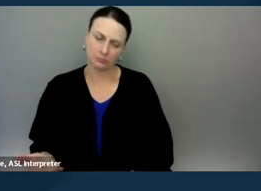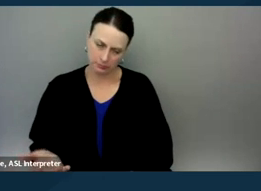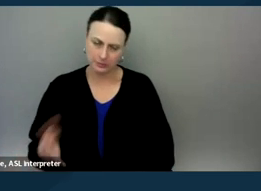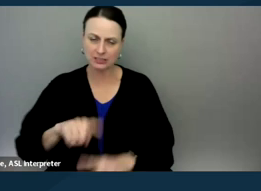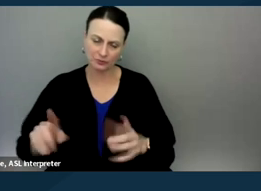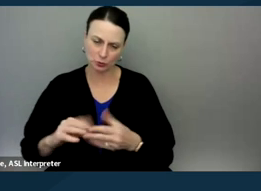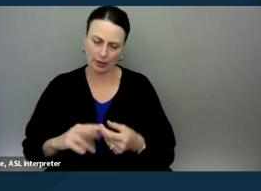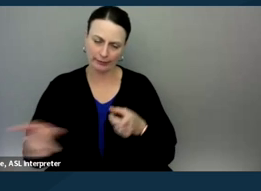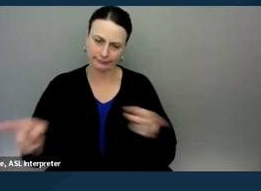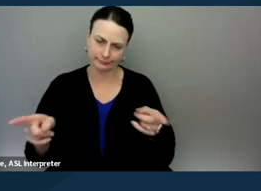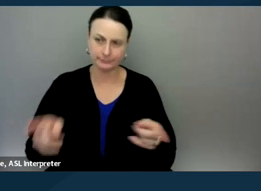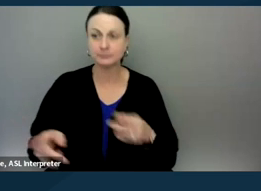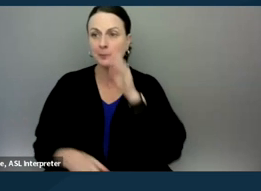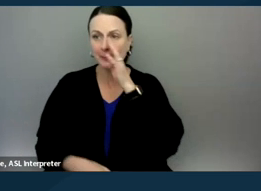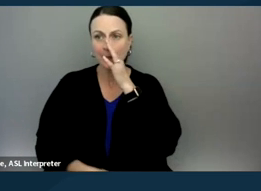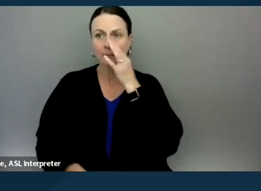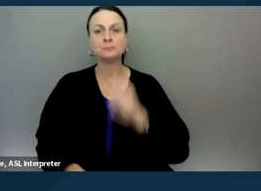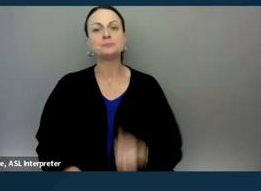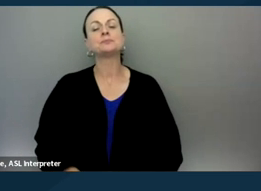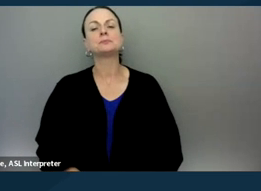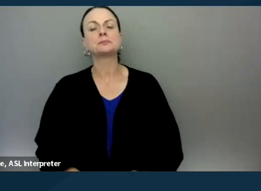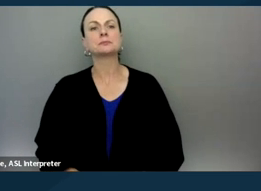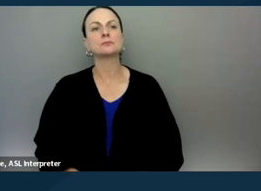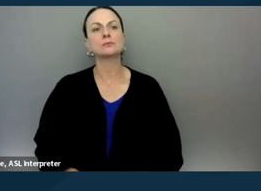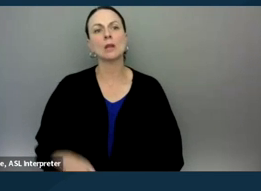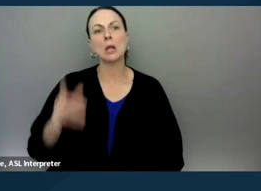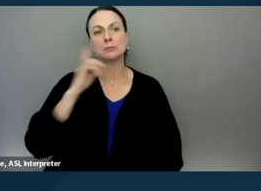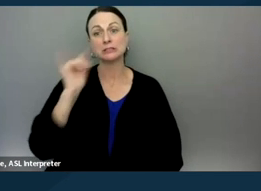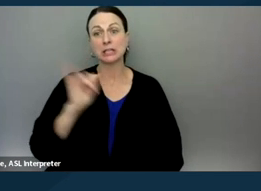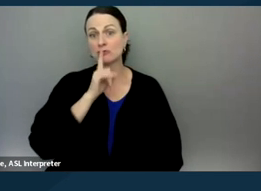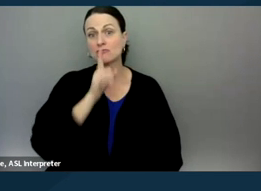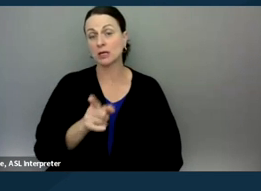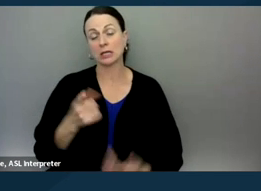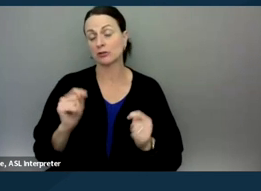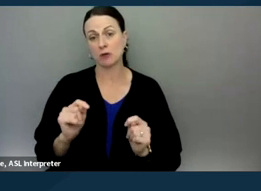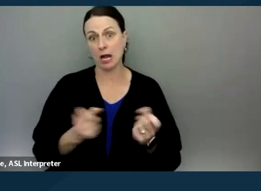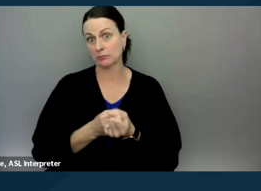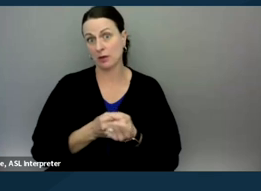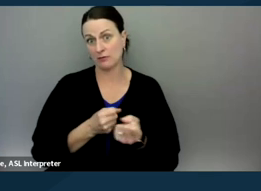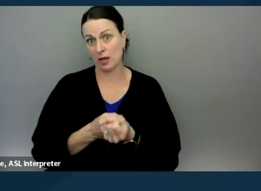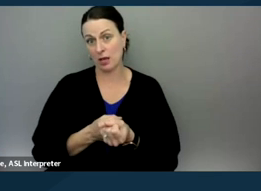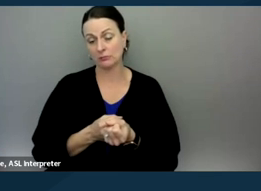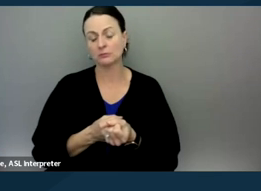But it sounds like what you're really trying to advocate for here is